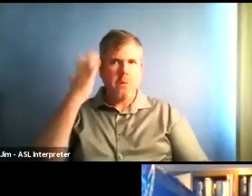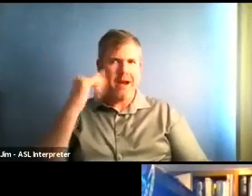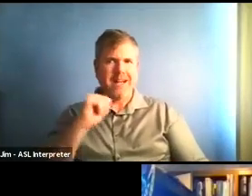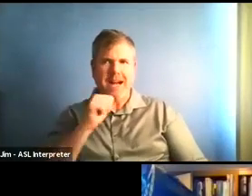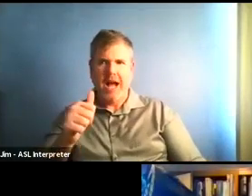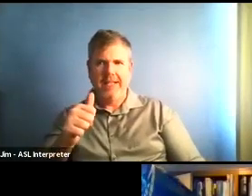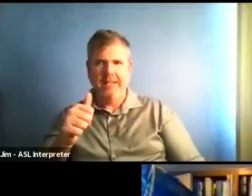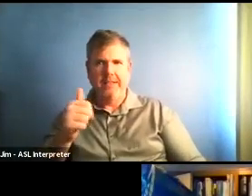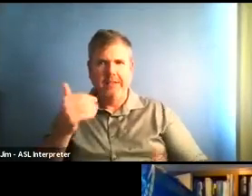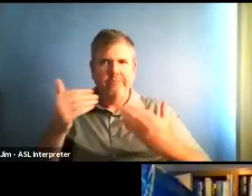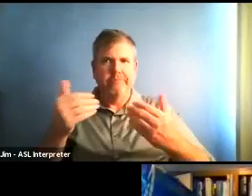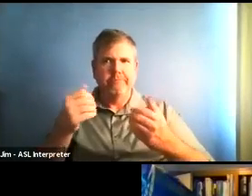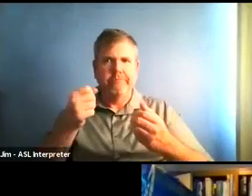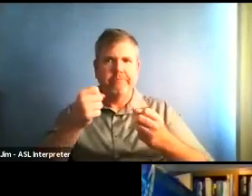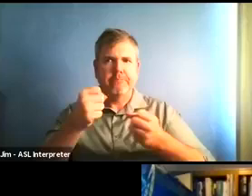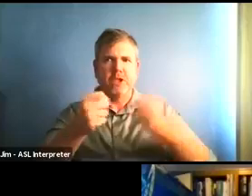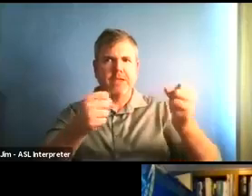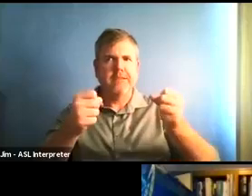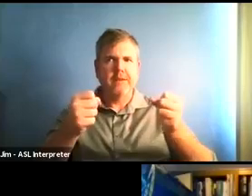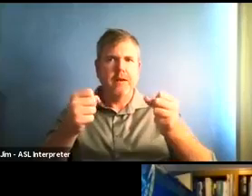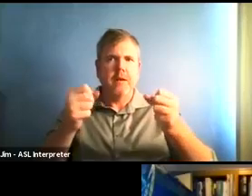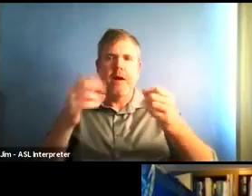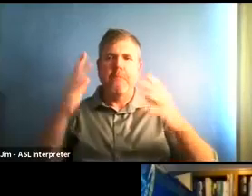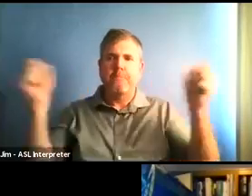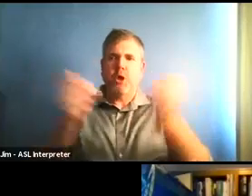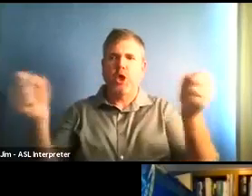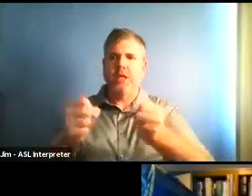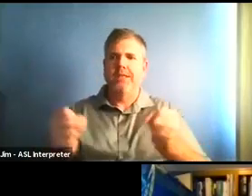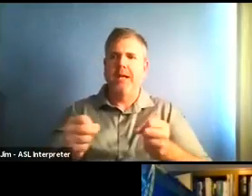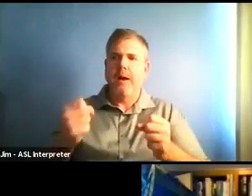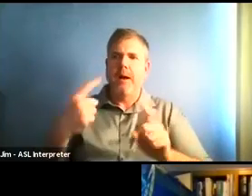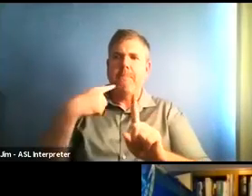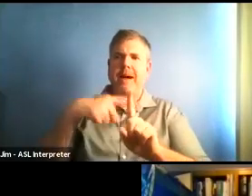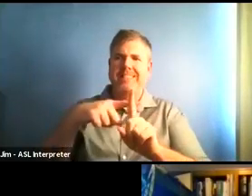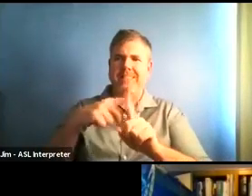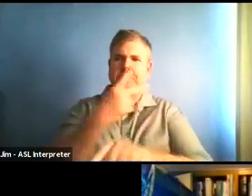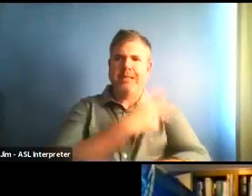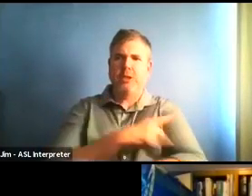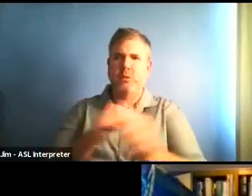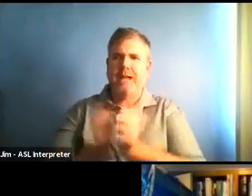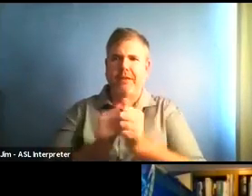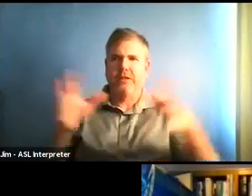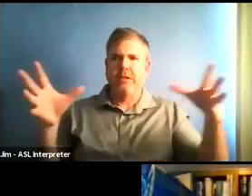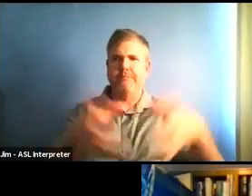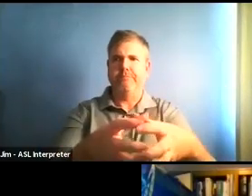together in the skilled nursing facilities away from all the other residents.